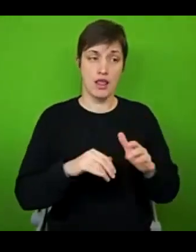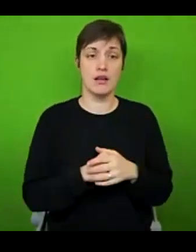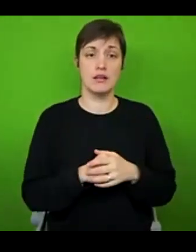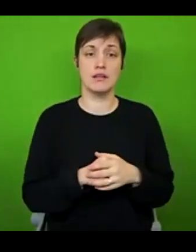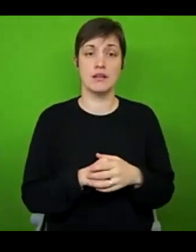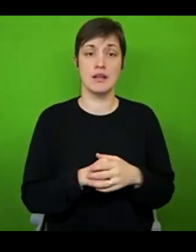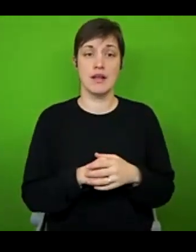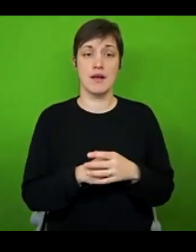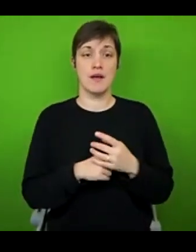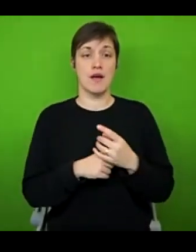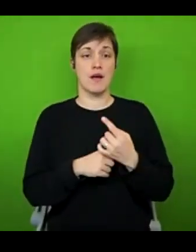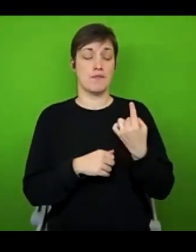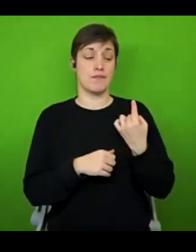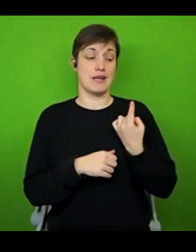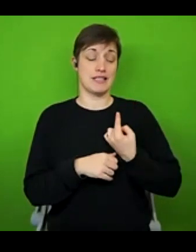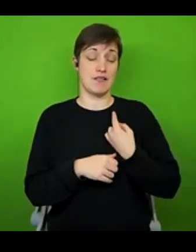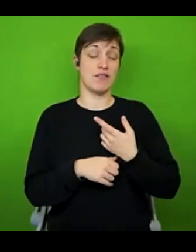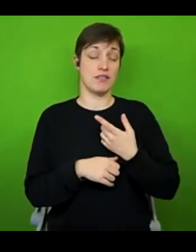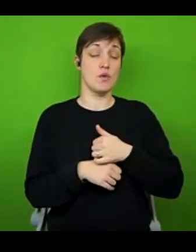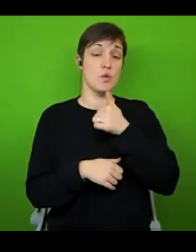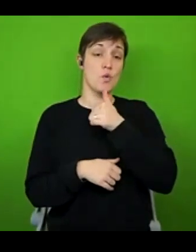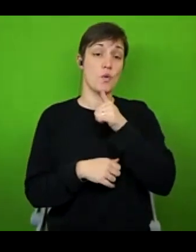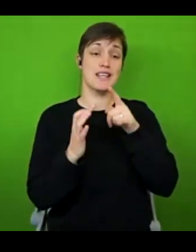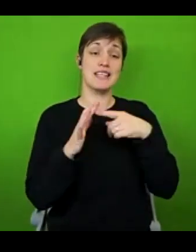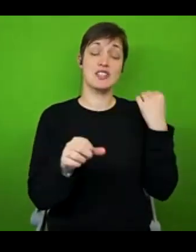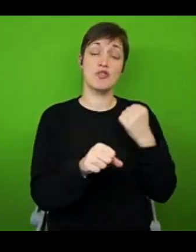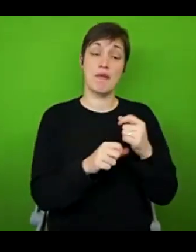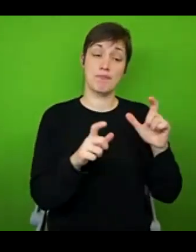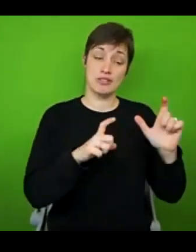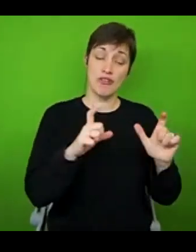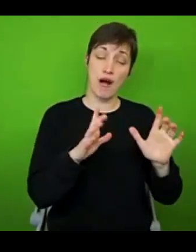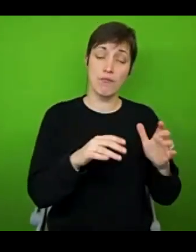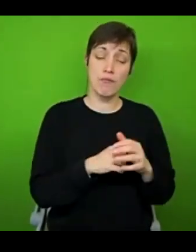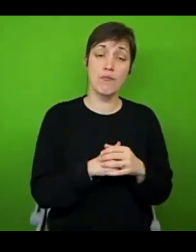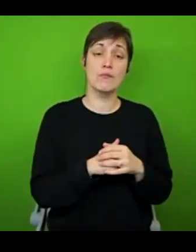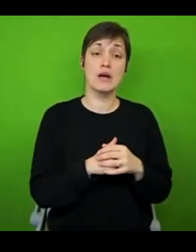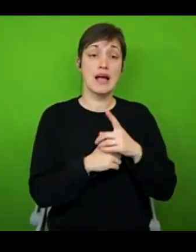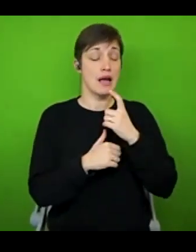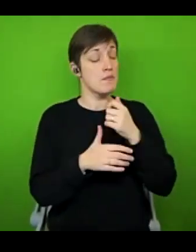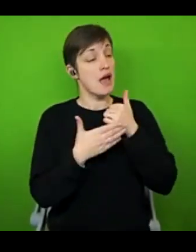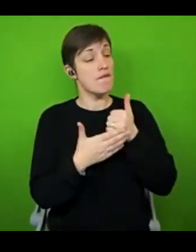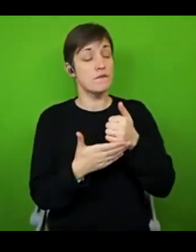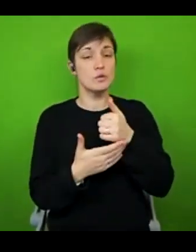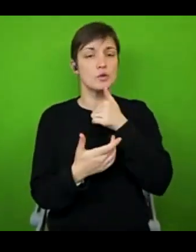social media platforms like Instagram, so it can be helpful to look at specific hashtags. So it might be your